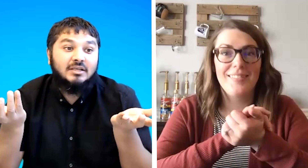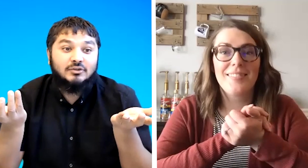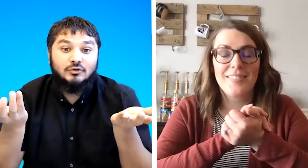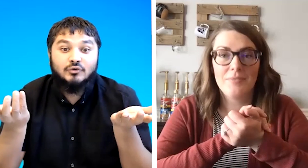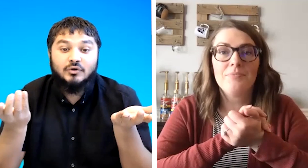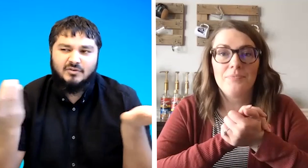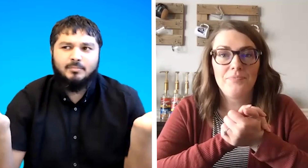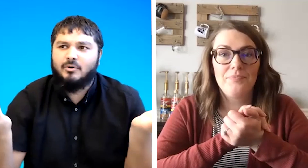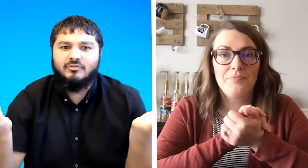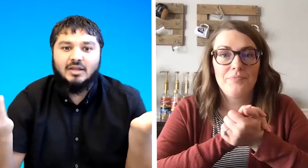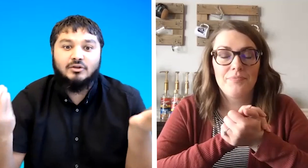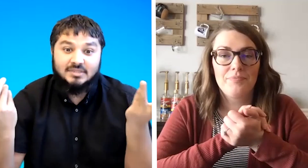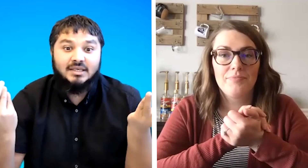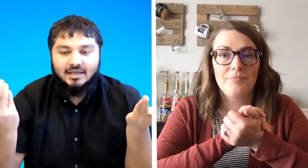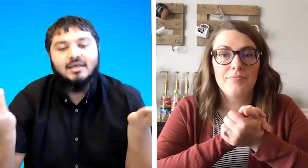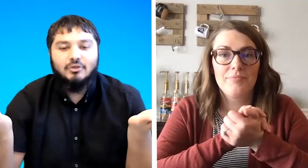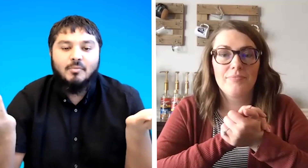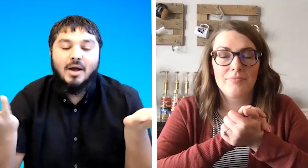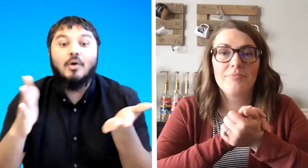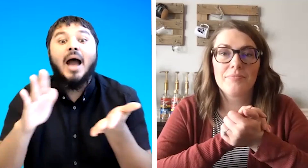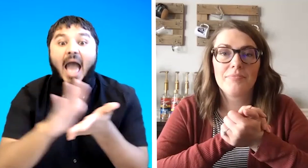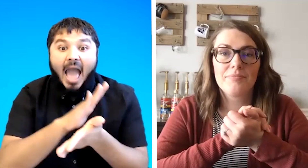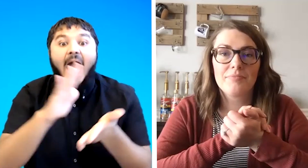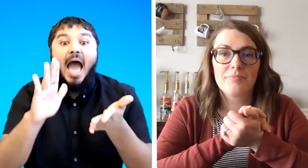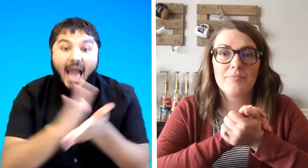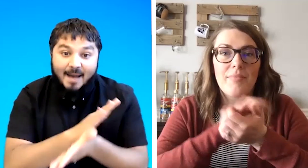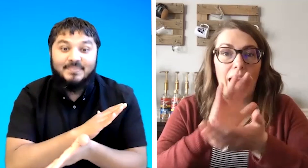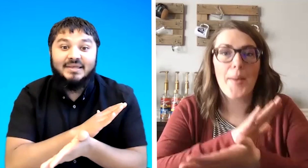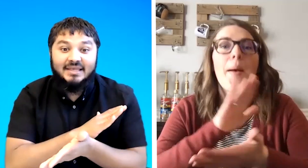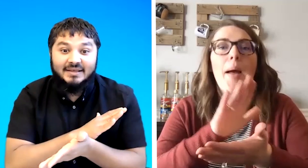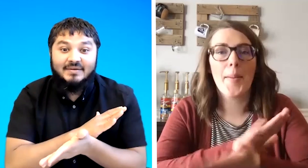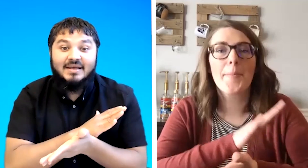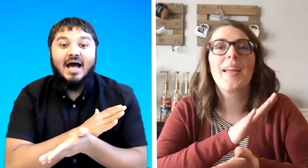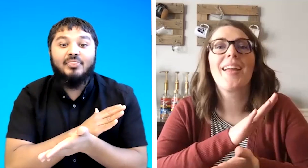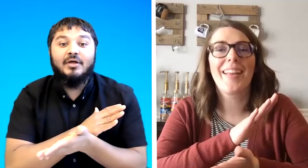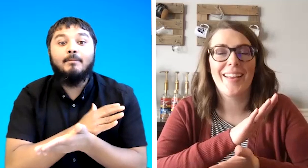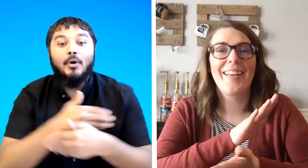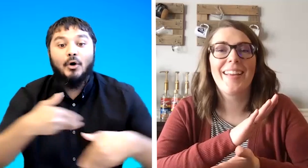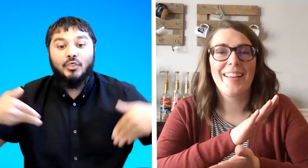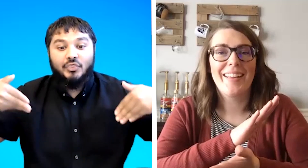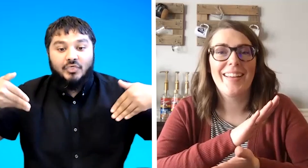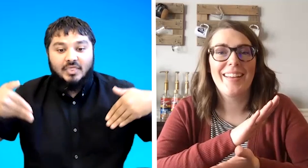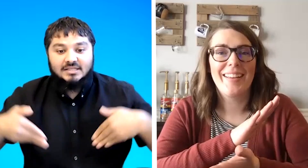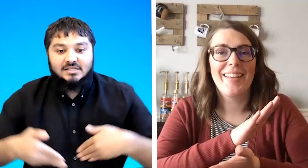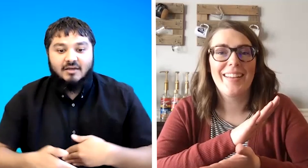so you if it's a birthday and you're singing you might go happy and then birth that's the sign